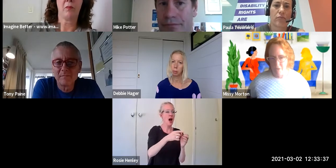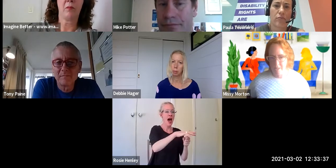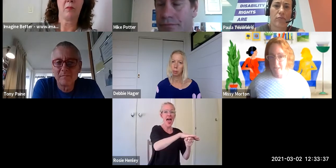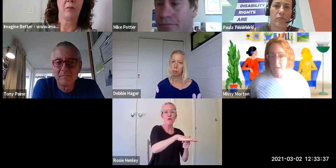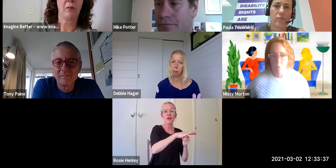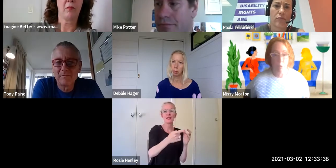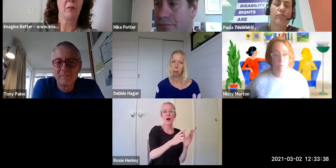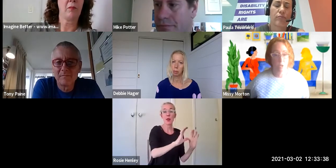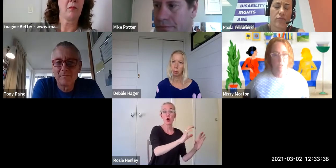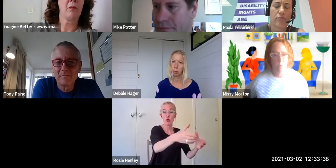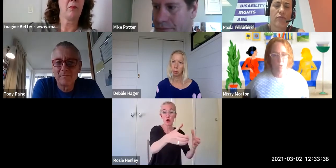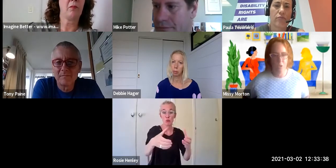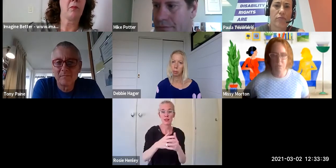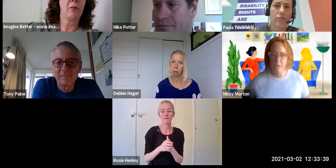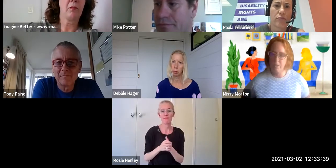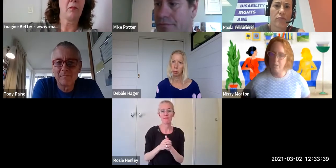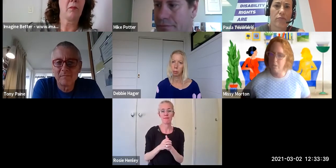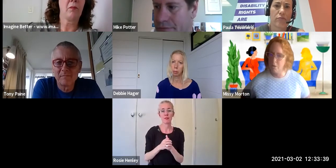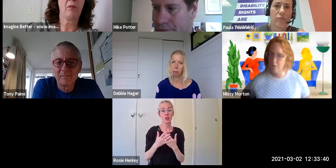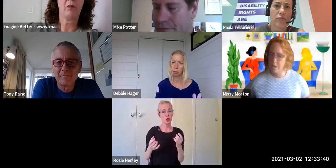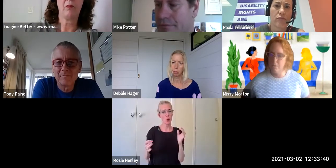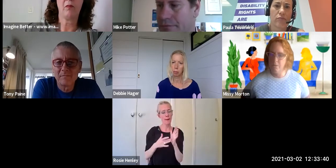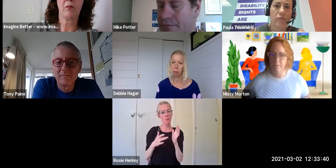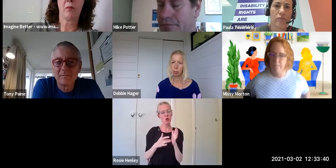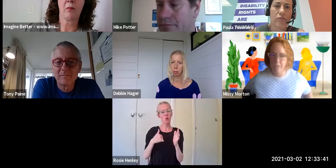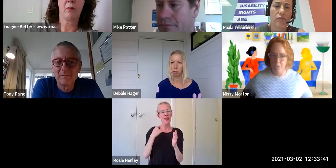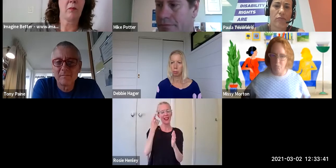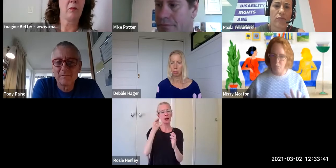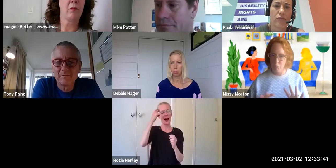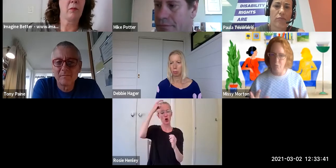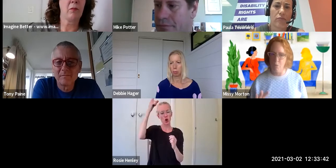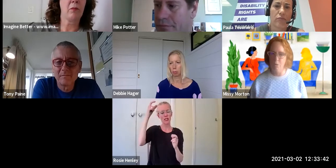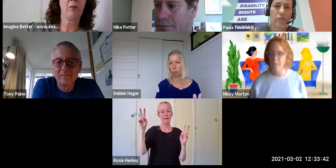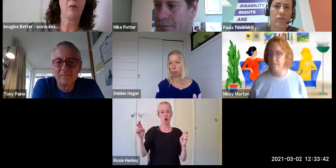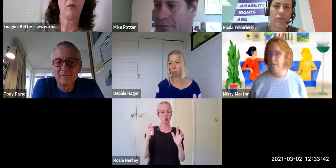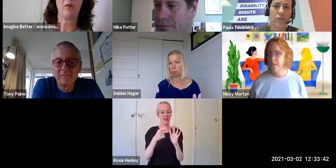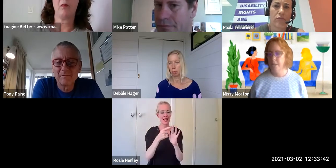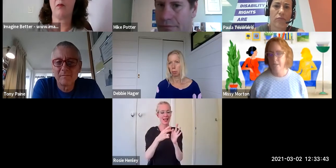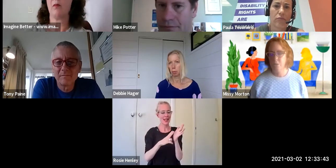I have privilege in some circumstances and not in others and that's true for all of us,